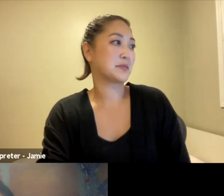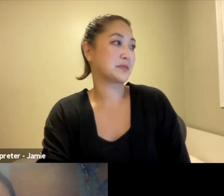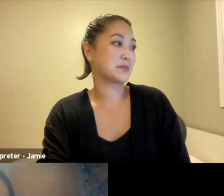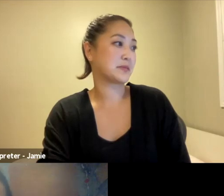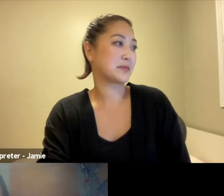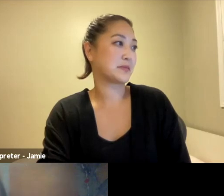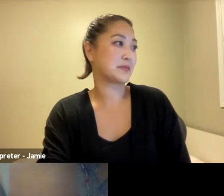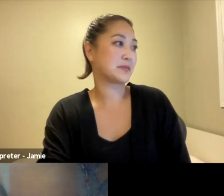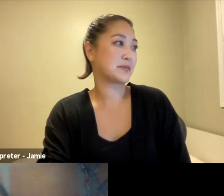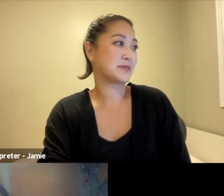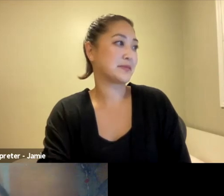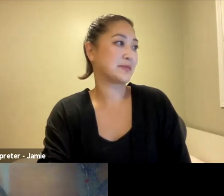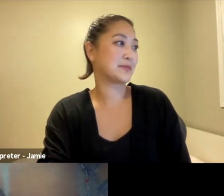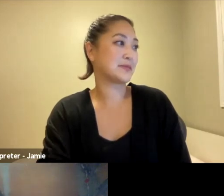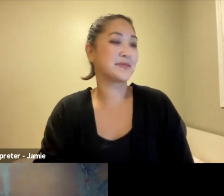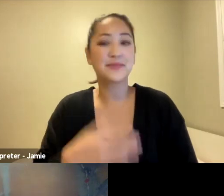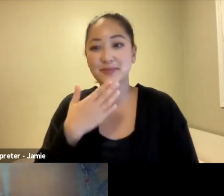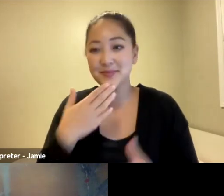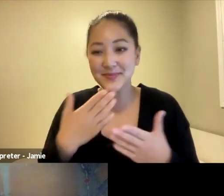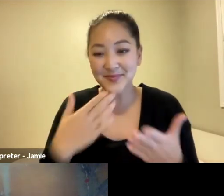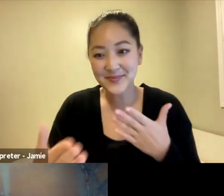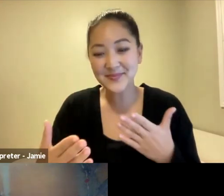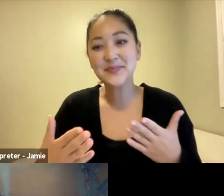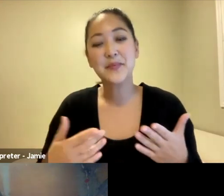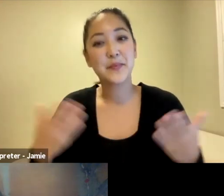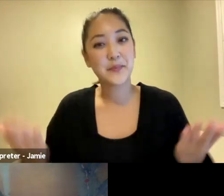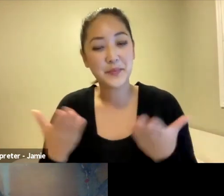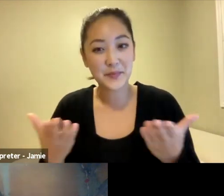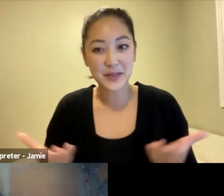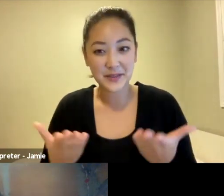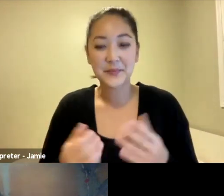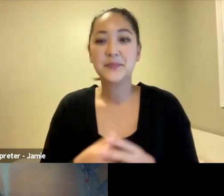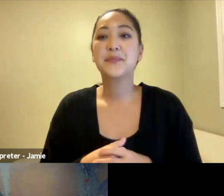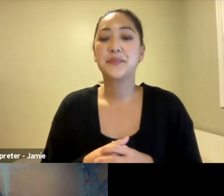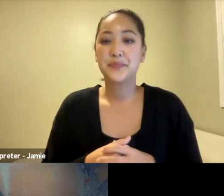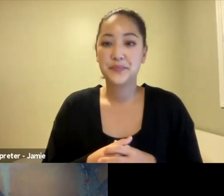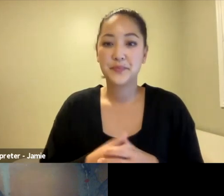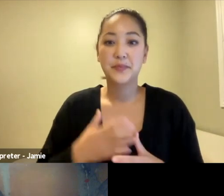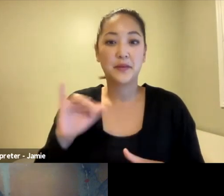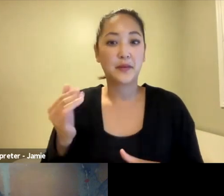Thank you very much. I'm very happy to be here. I'm very grateful to imagineNATIVE. My name is José Cardoso.